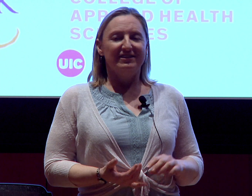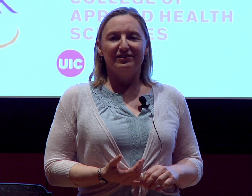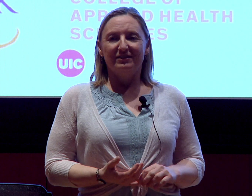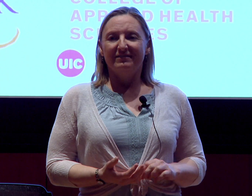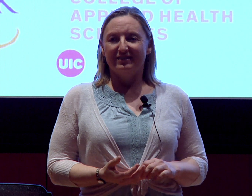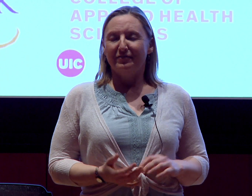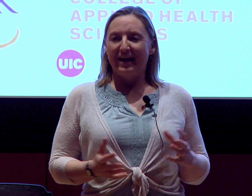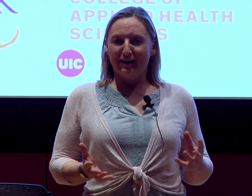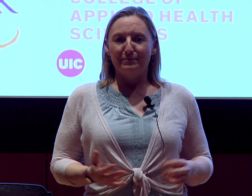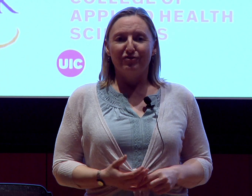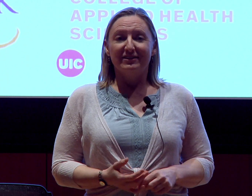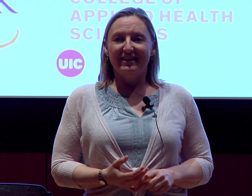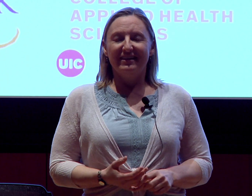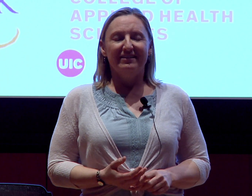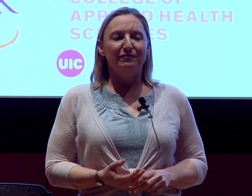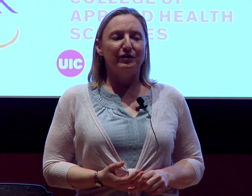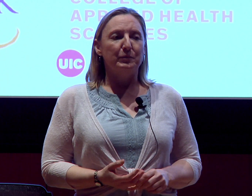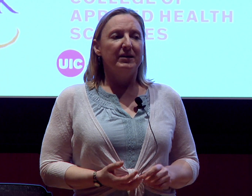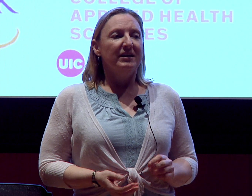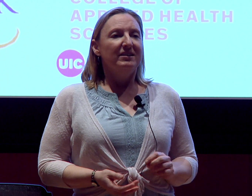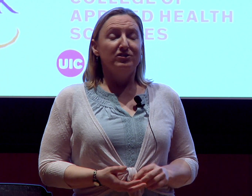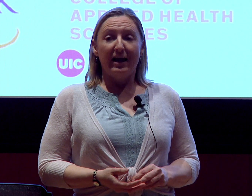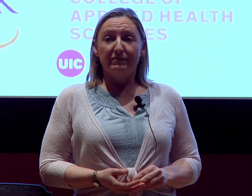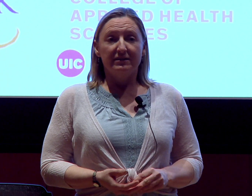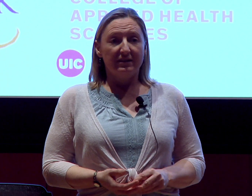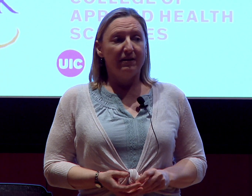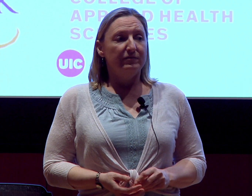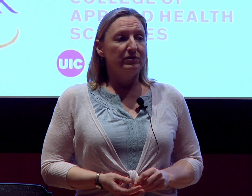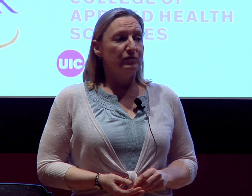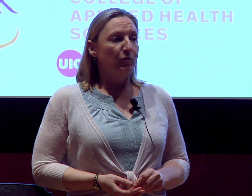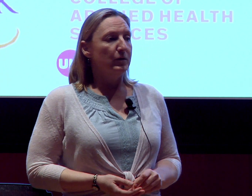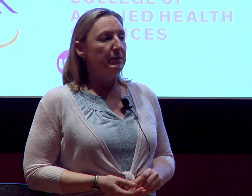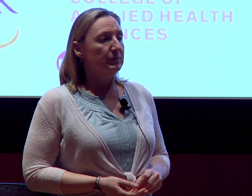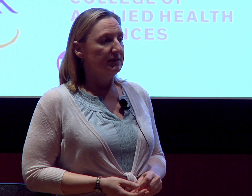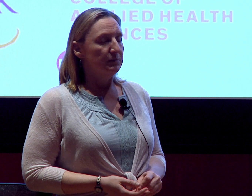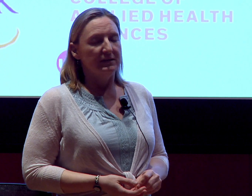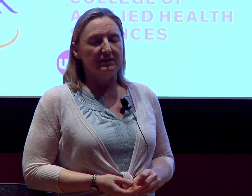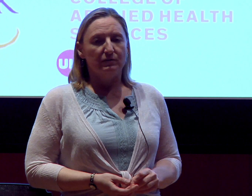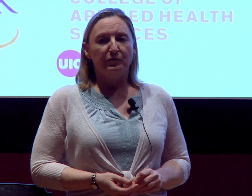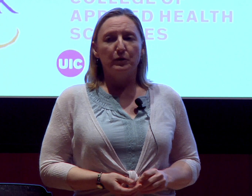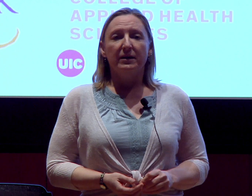There's an academic critique in the film. There's advocacy efforts for people with disabilities in film.